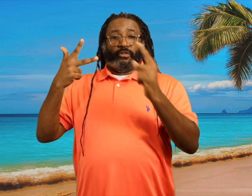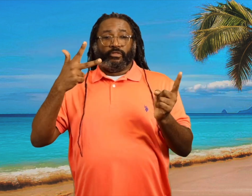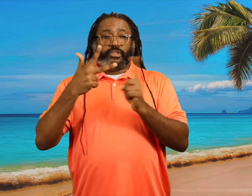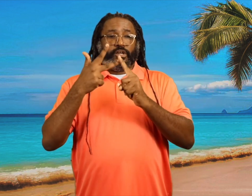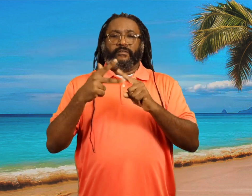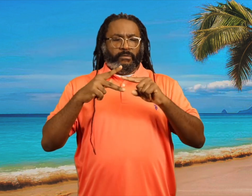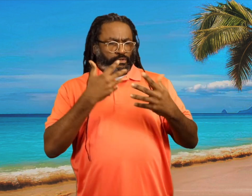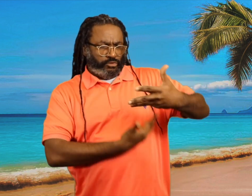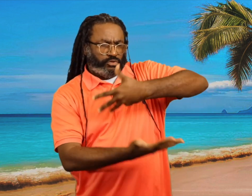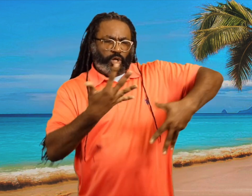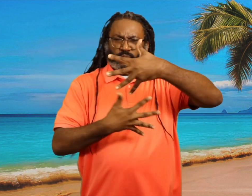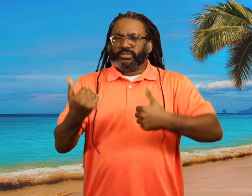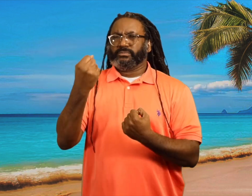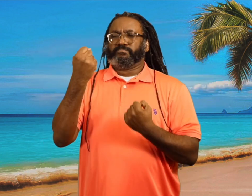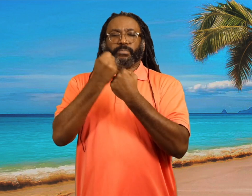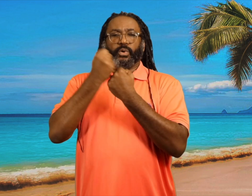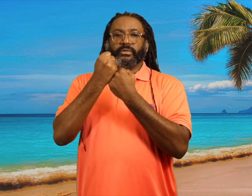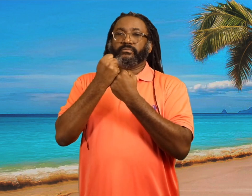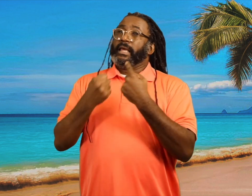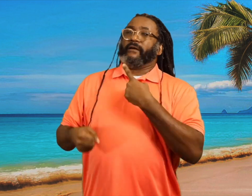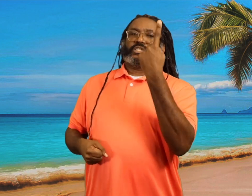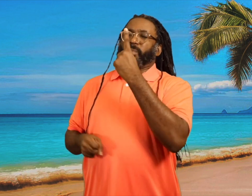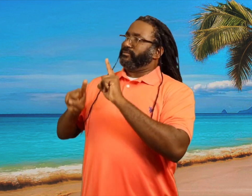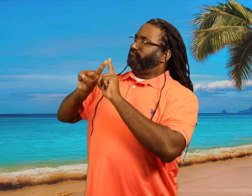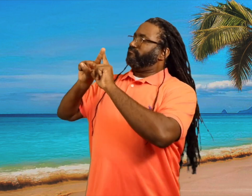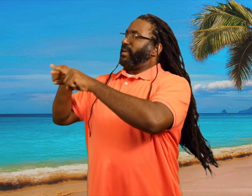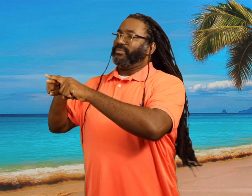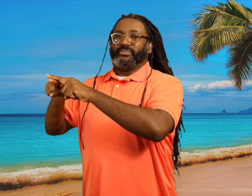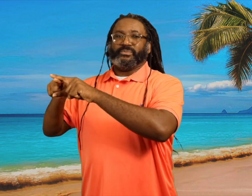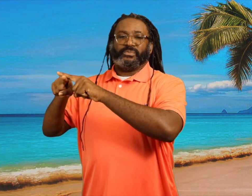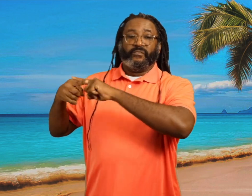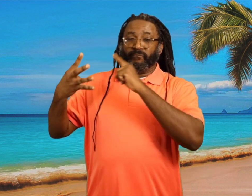Three, social support which means having someone to count on.